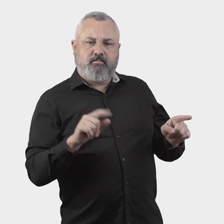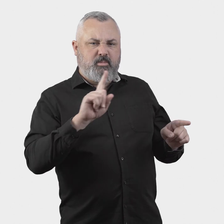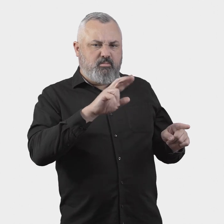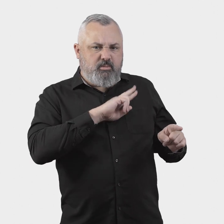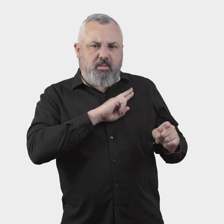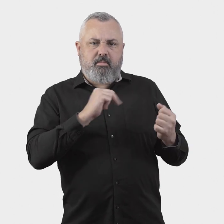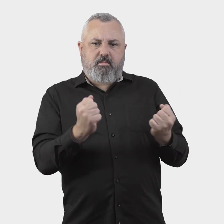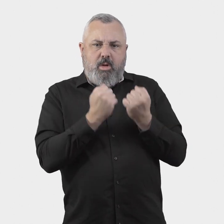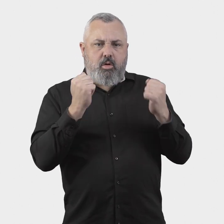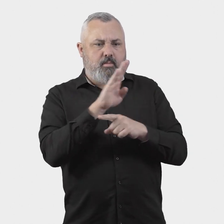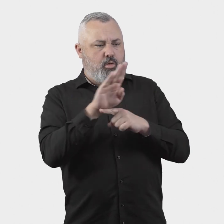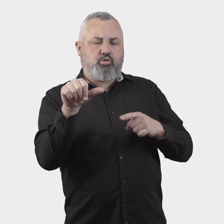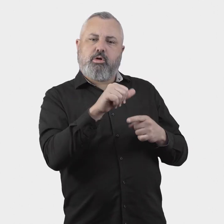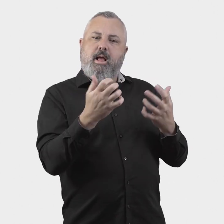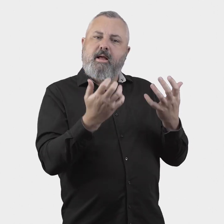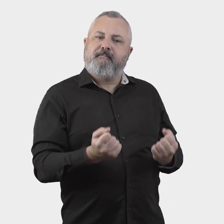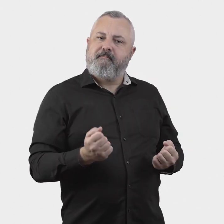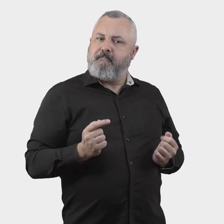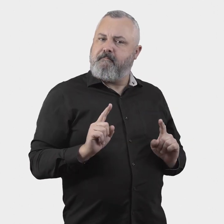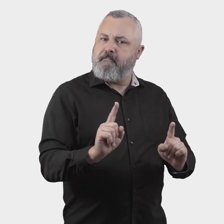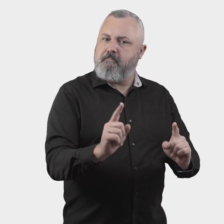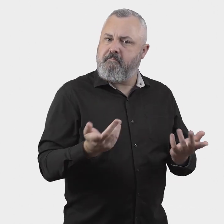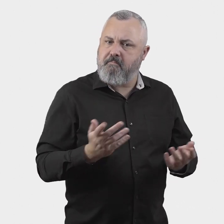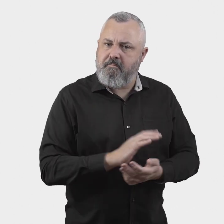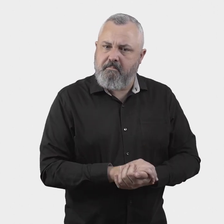what powers and functions should the board have?